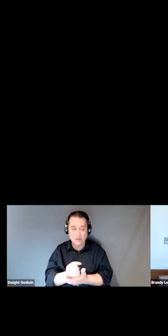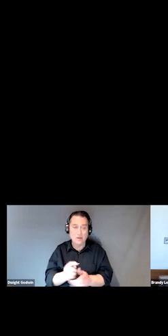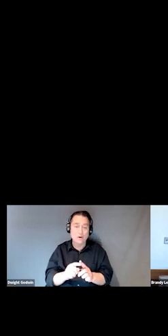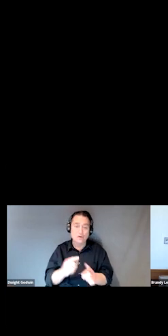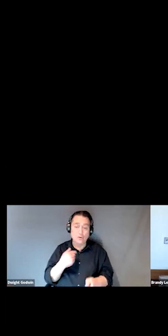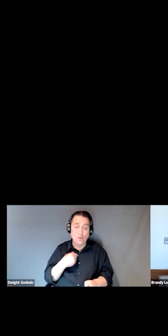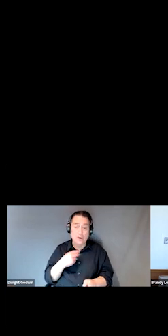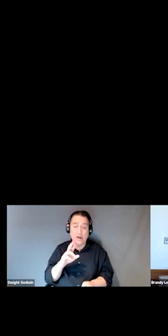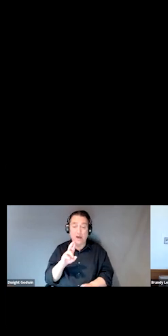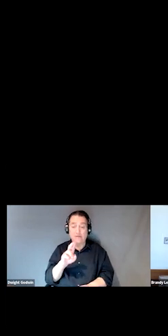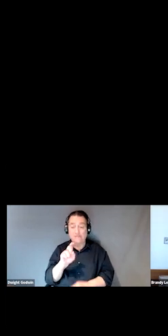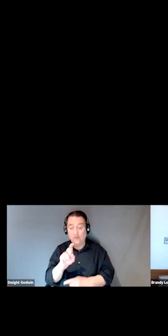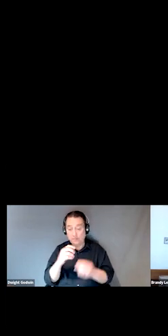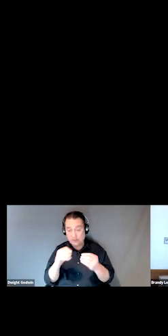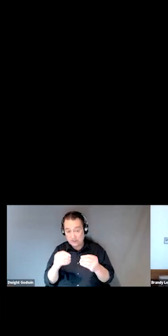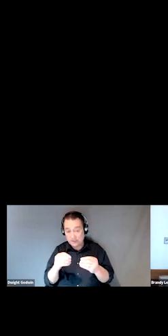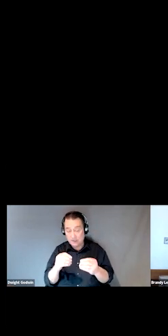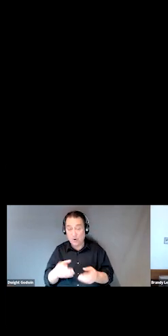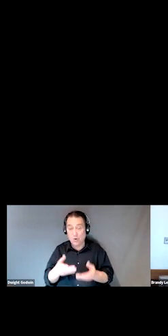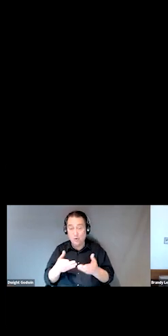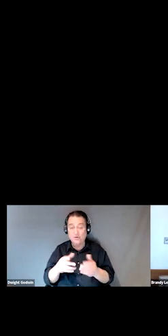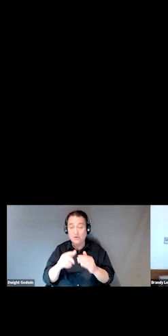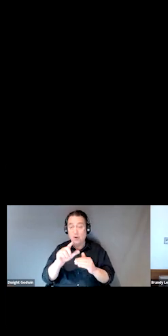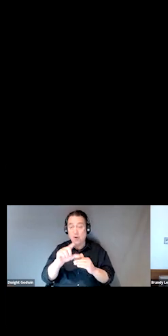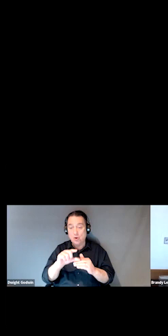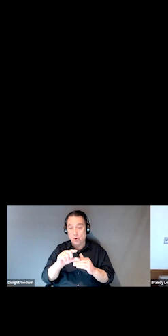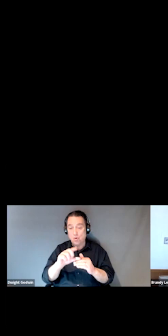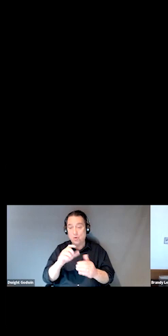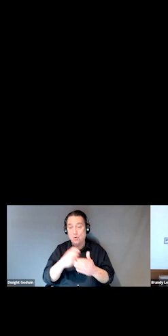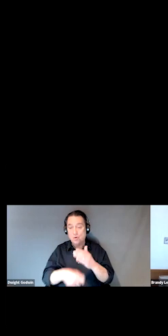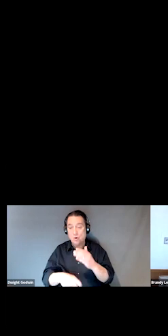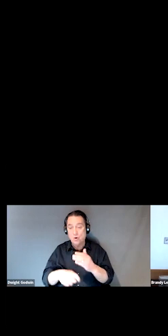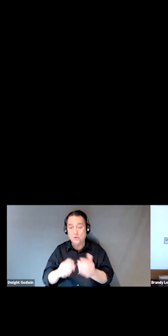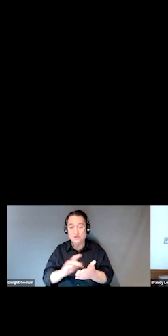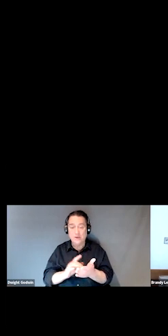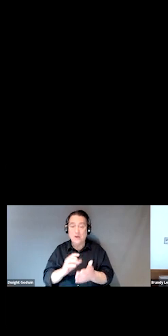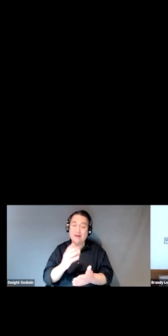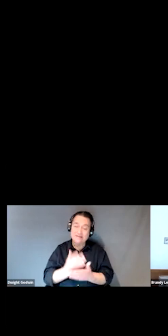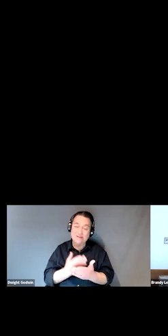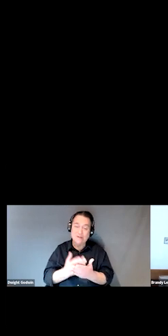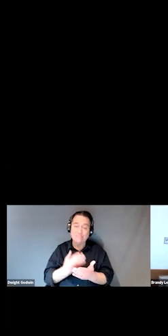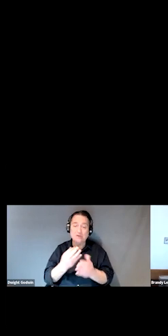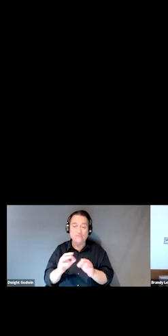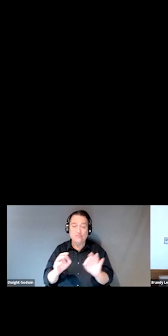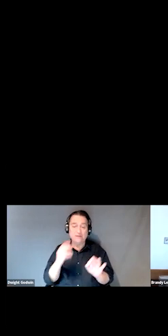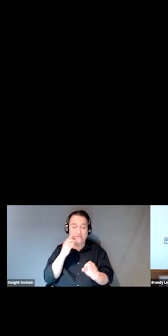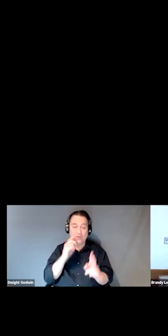that offers low cost prescription drugs or even free to those who can't afford it.